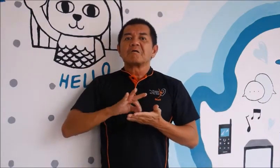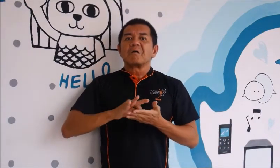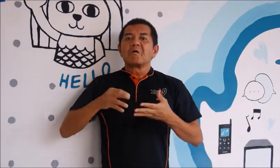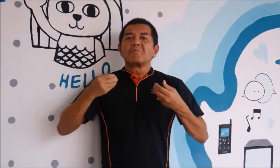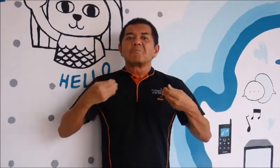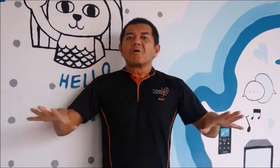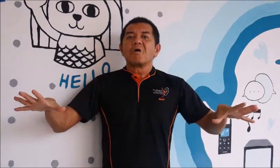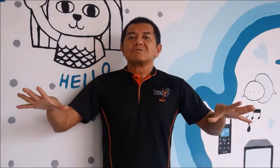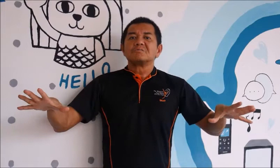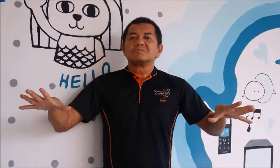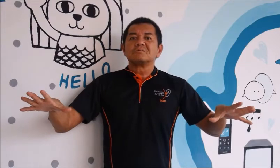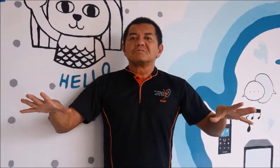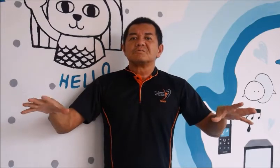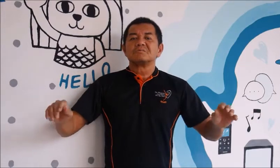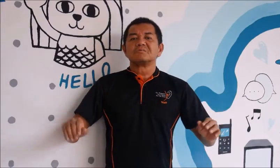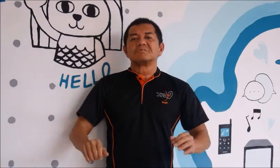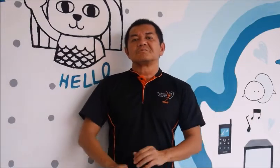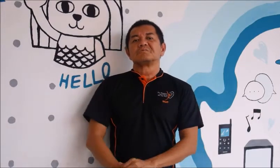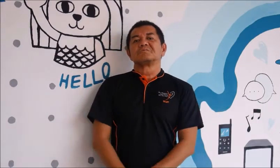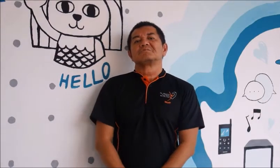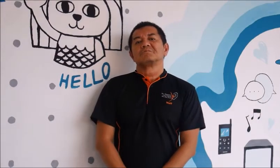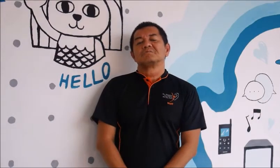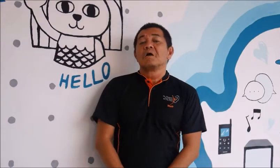My Whatsapp account is stolen!